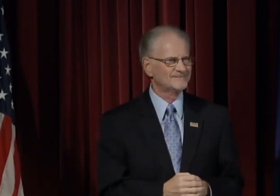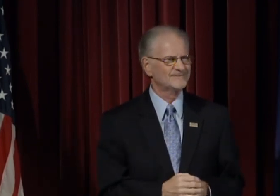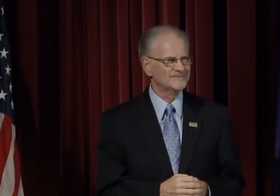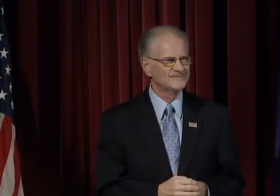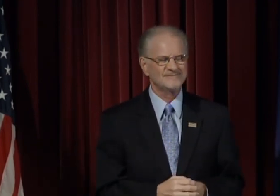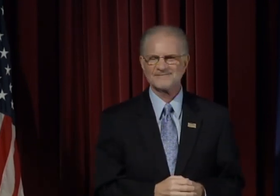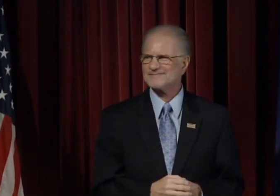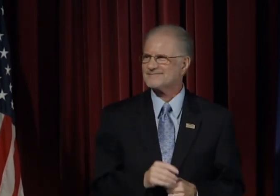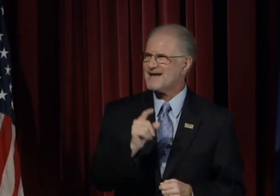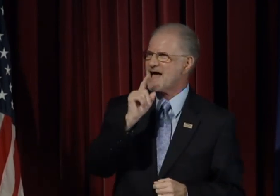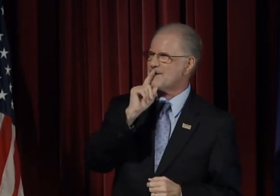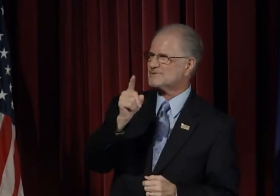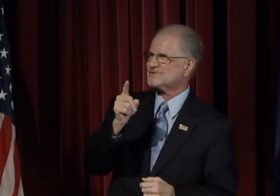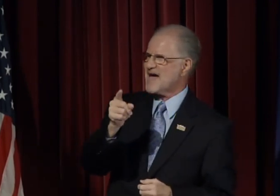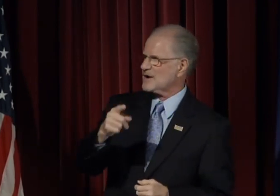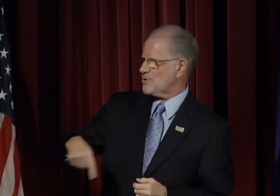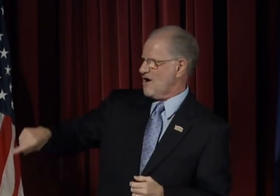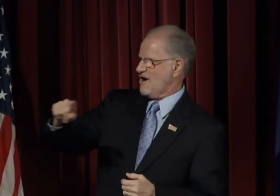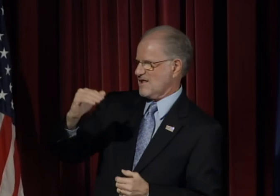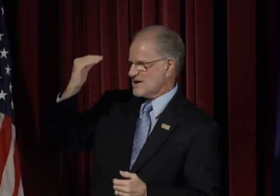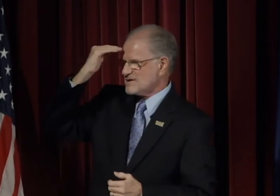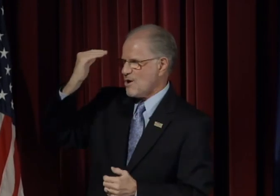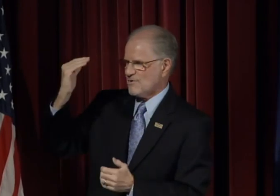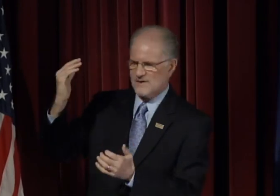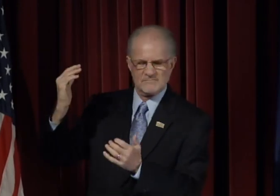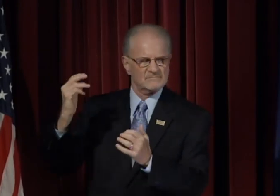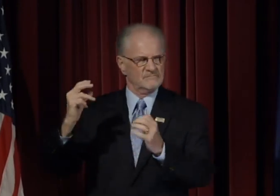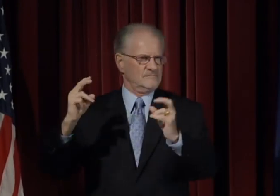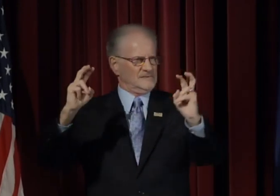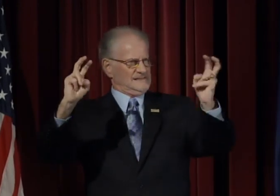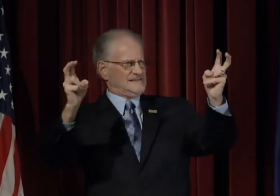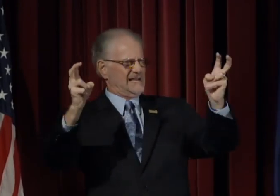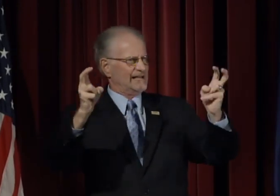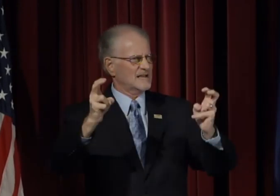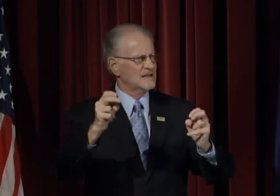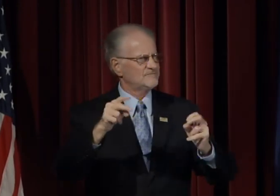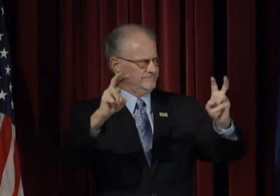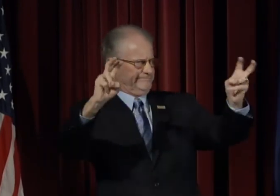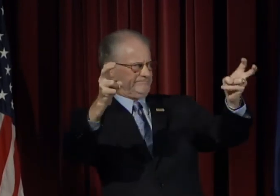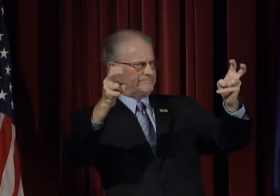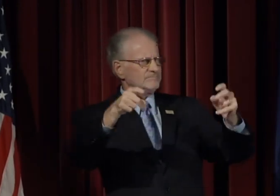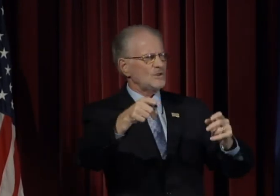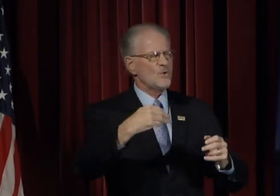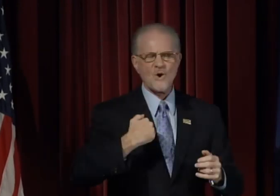I am sure you all know the saying: